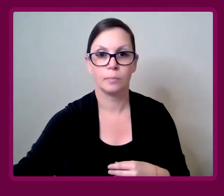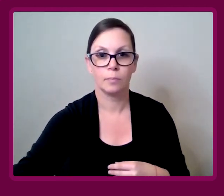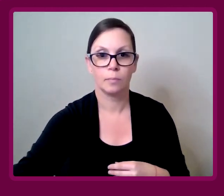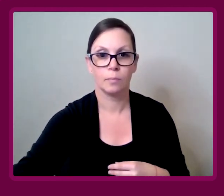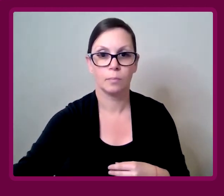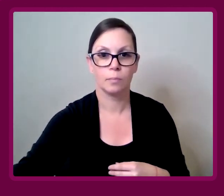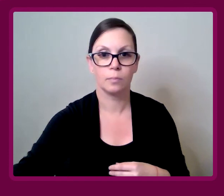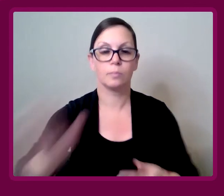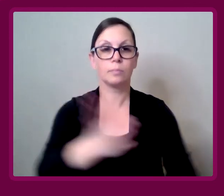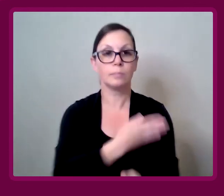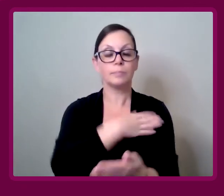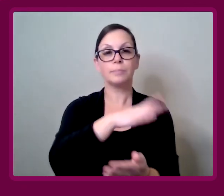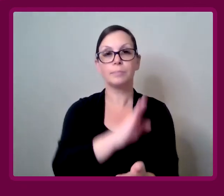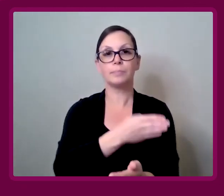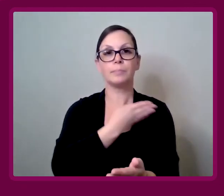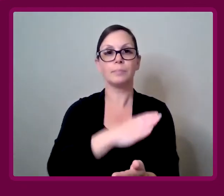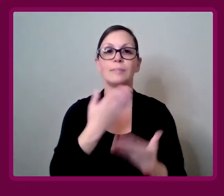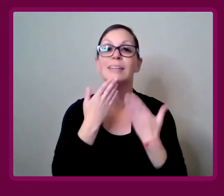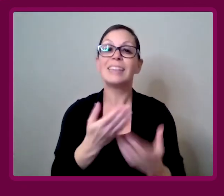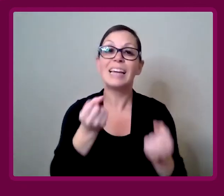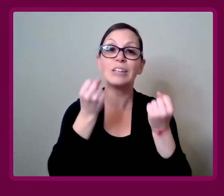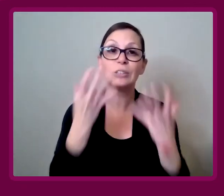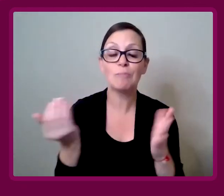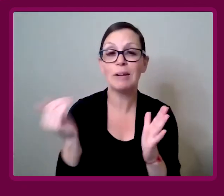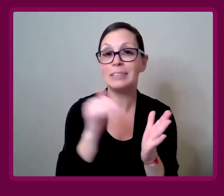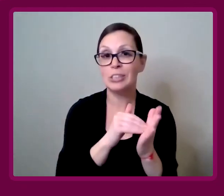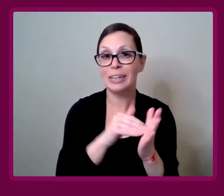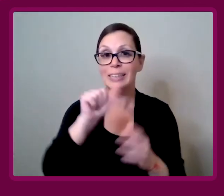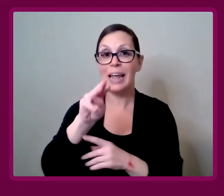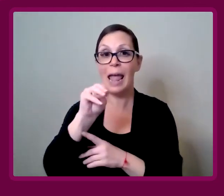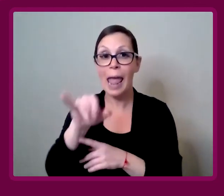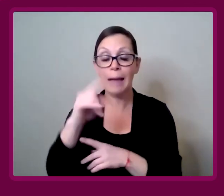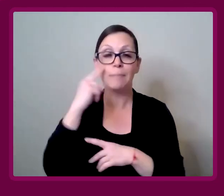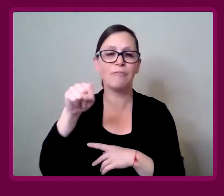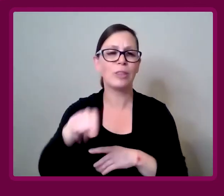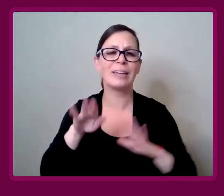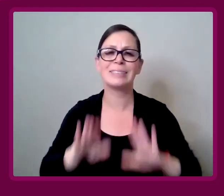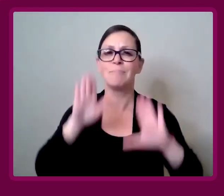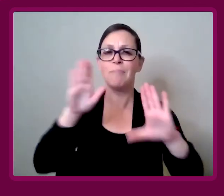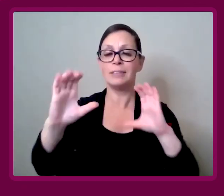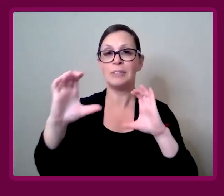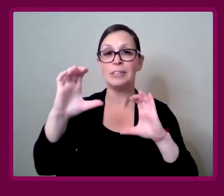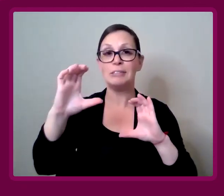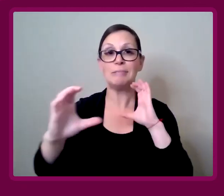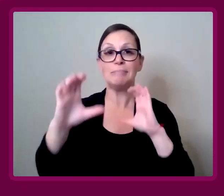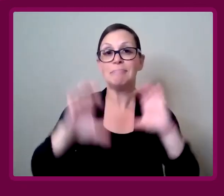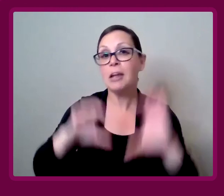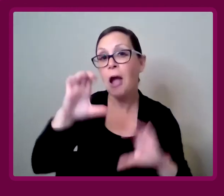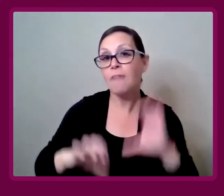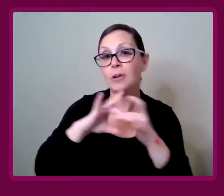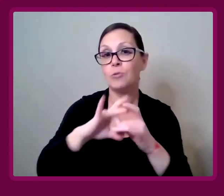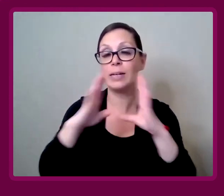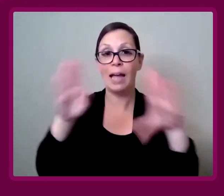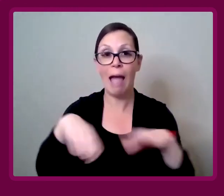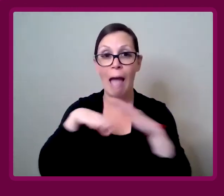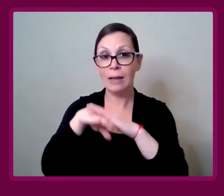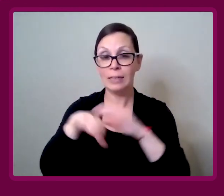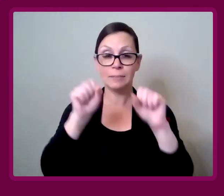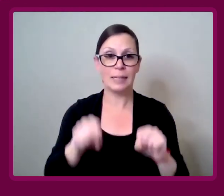Ashley Inkumsah: Thank-you so much once again to Amy, for this wonderful conversation about housing accessibility.